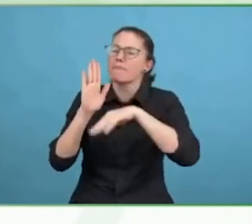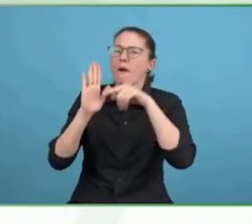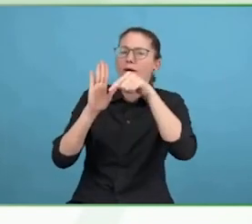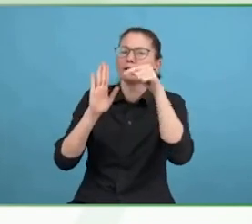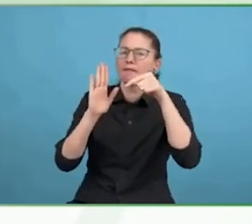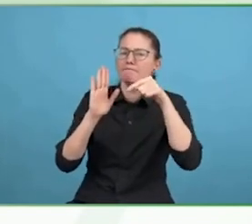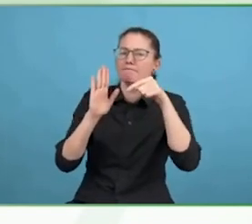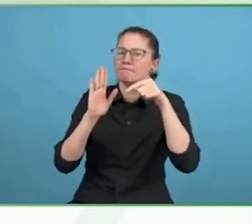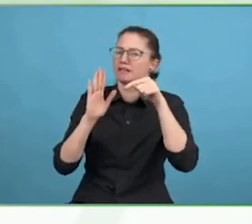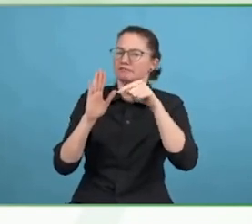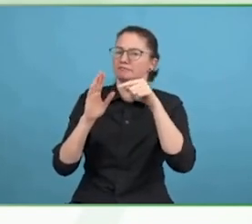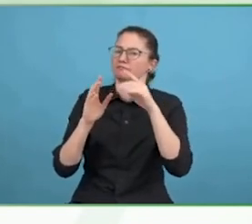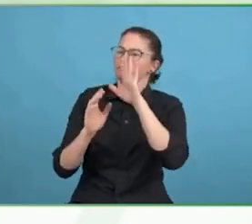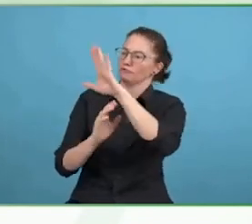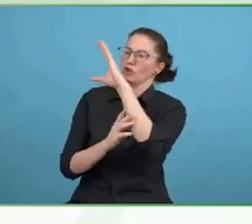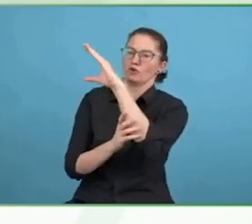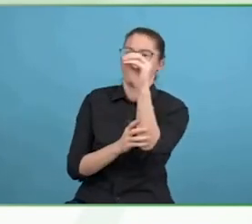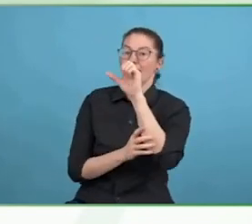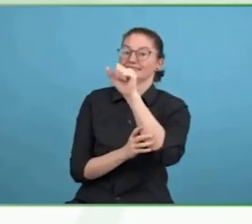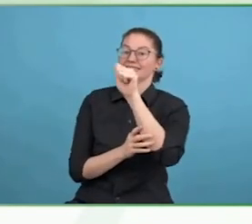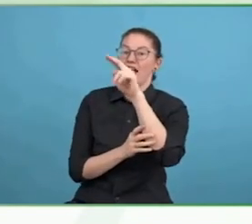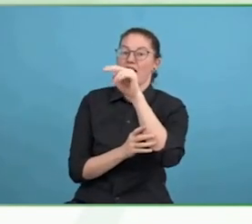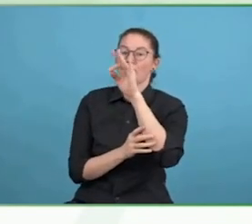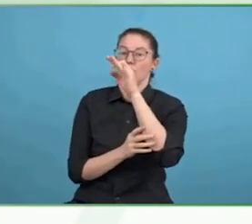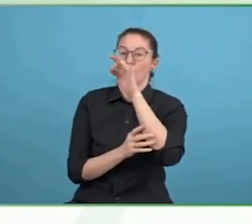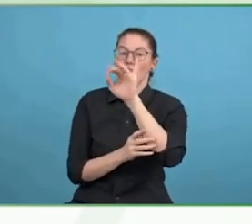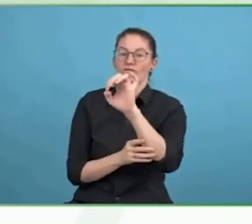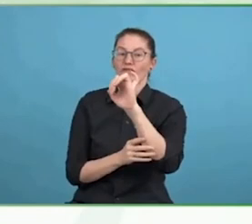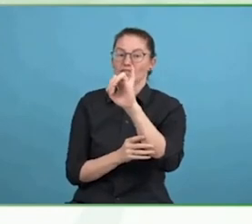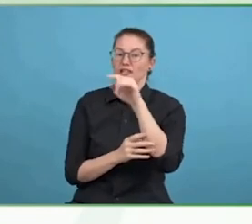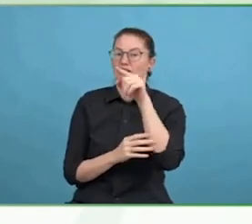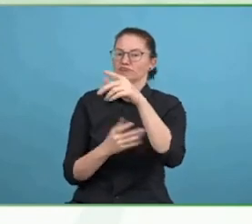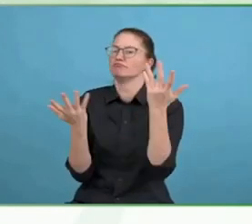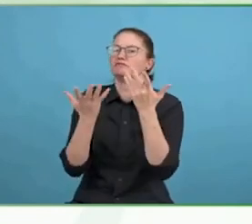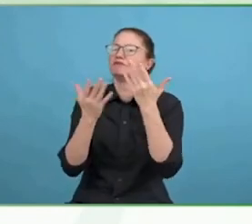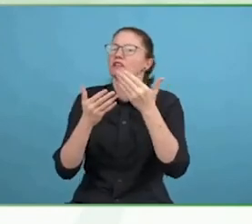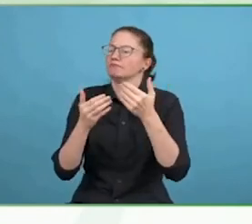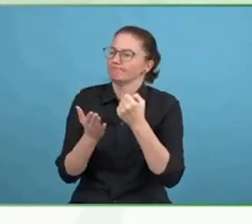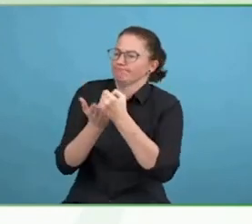resignation, and that is just how you move into the workplace in the morning. Talk to us about that.